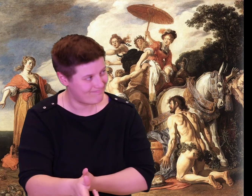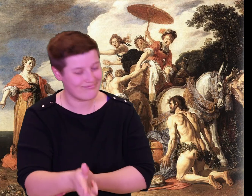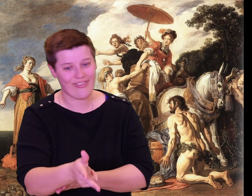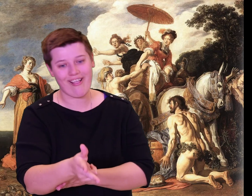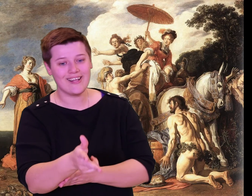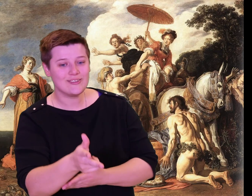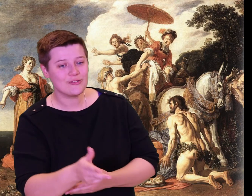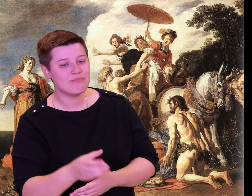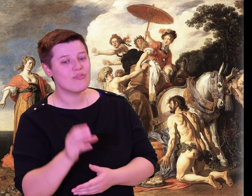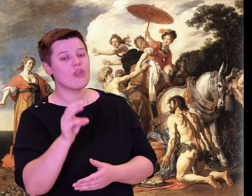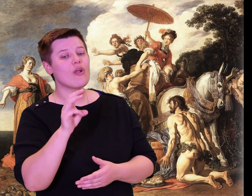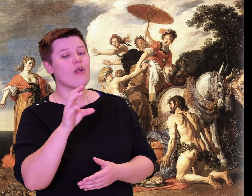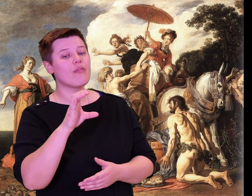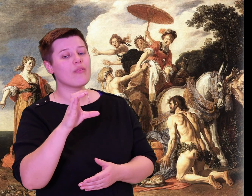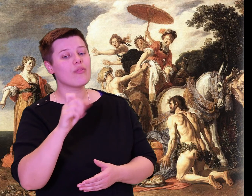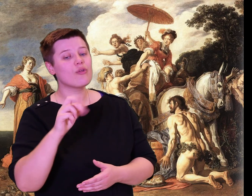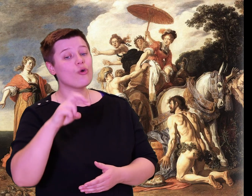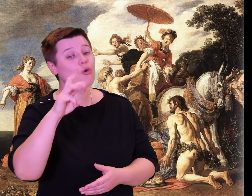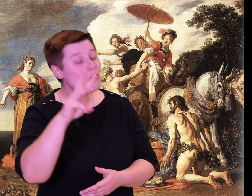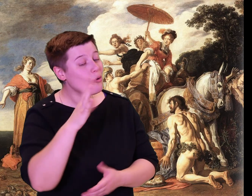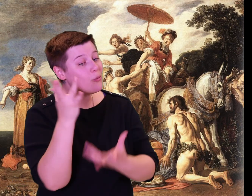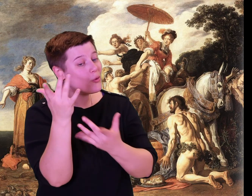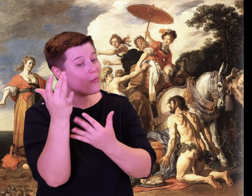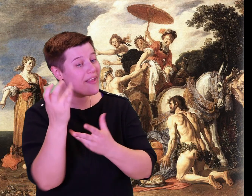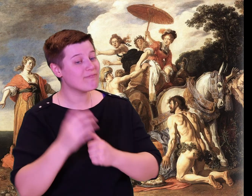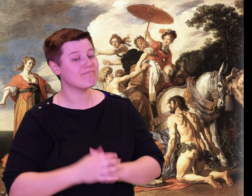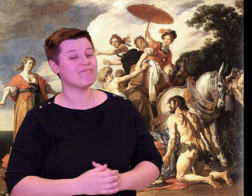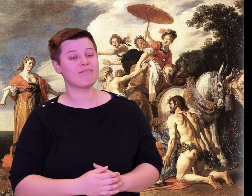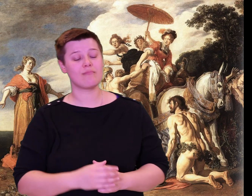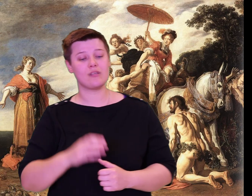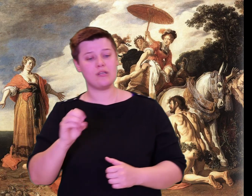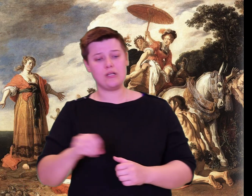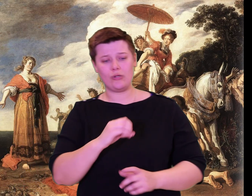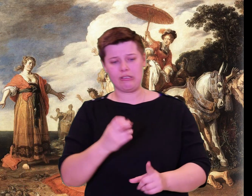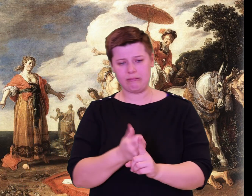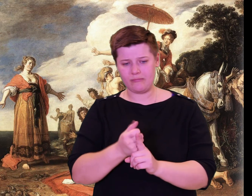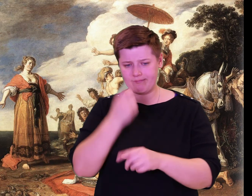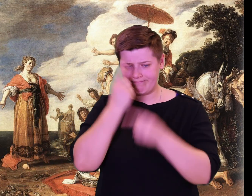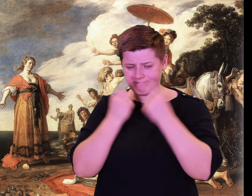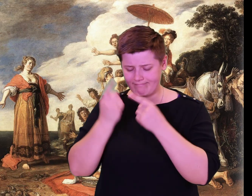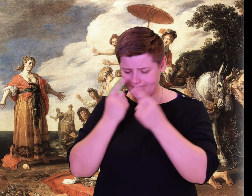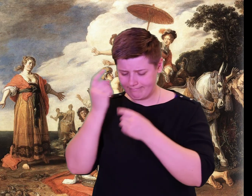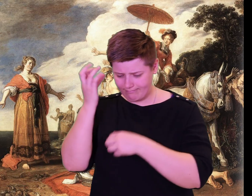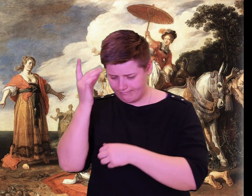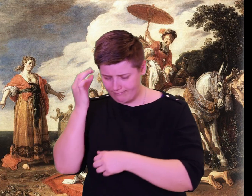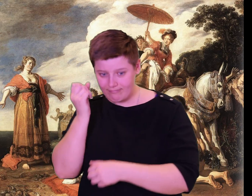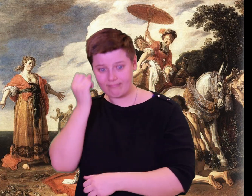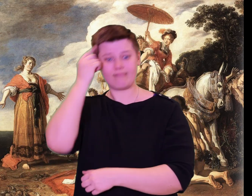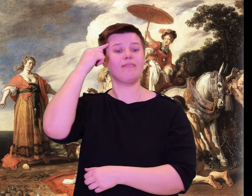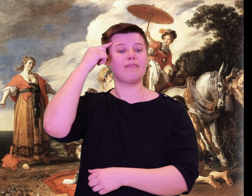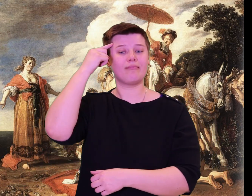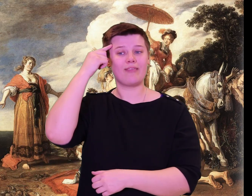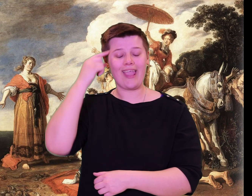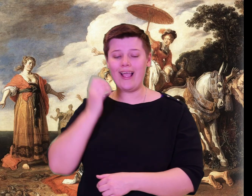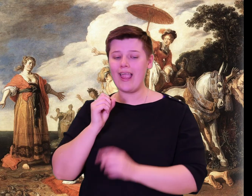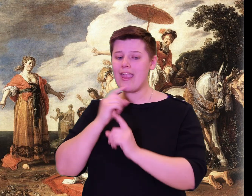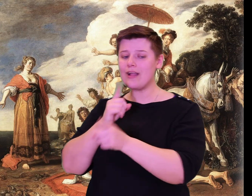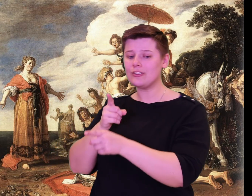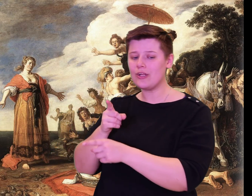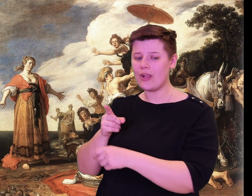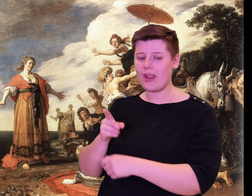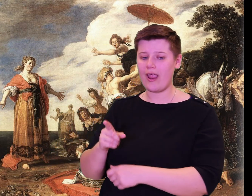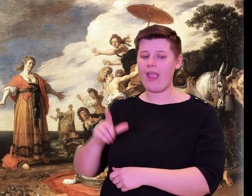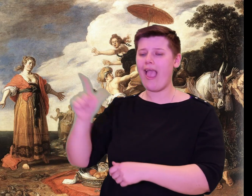Odysseus thought carefully--he had a plan. He answered, "Laodamas, why mock me with